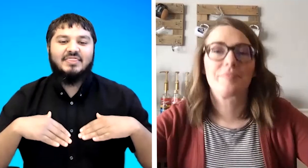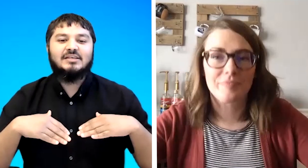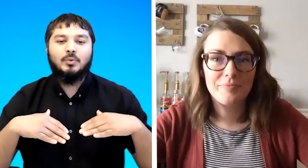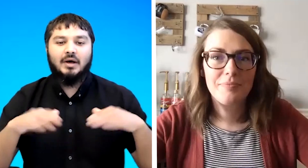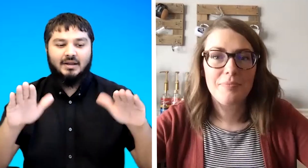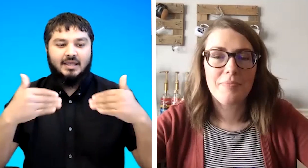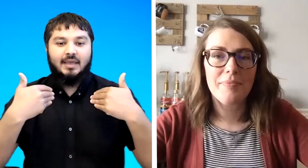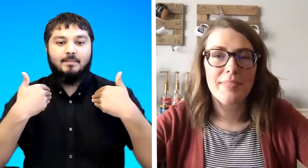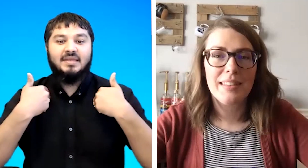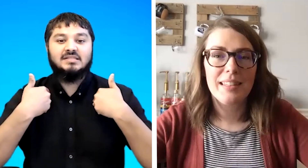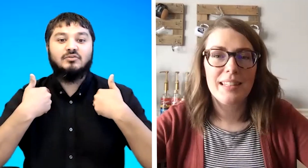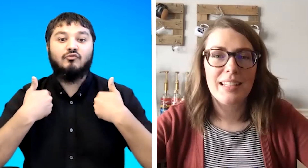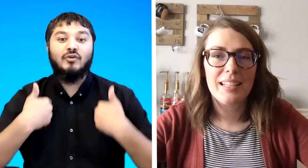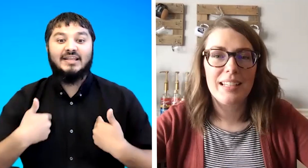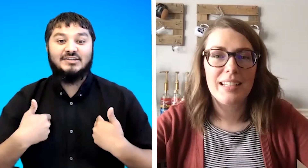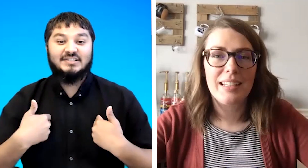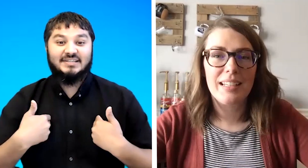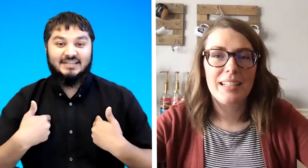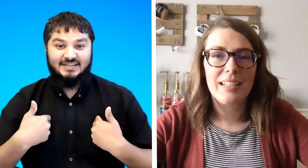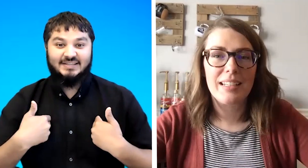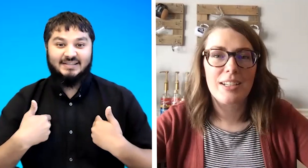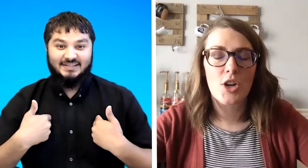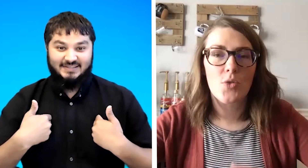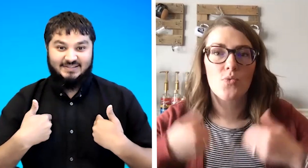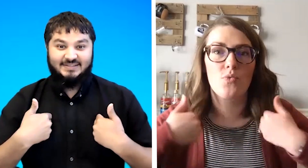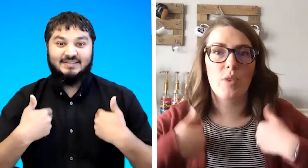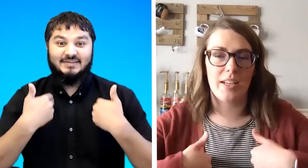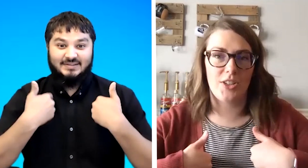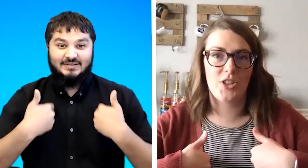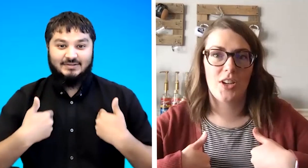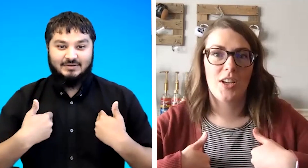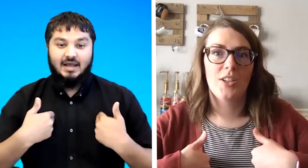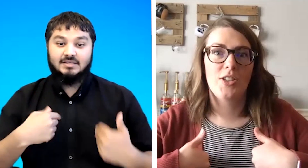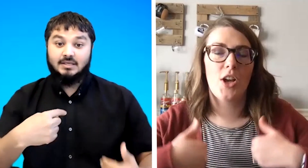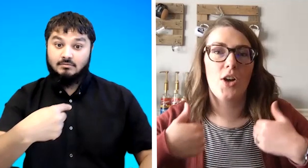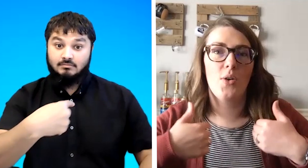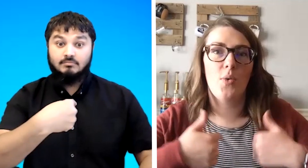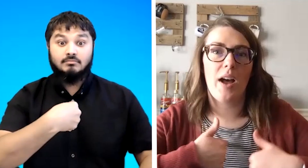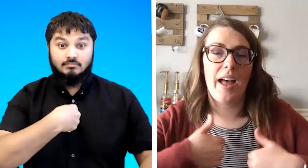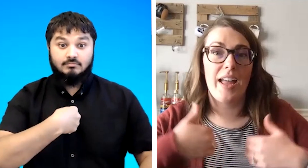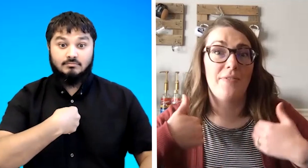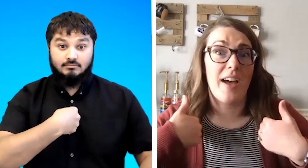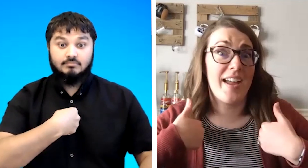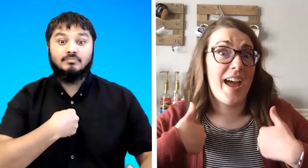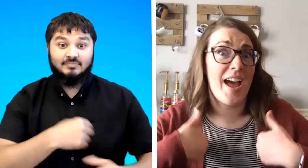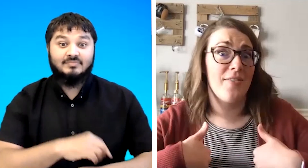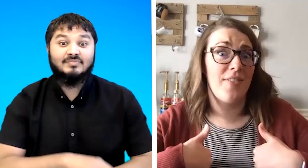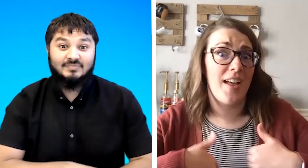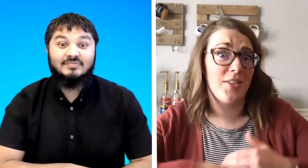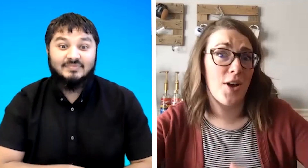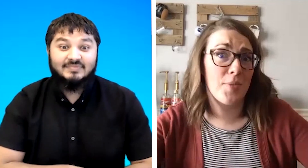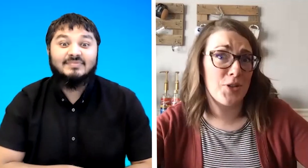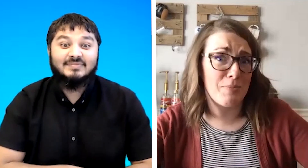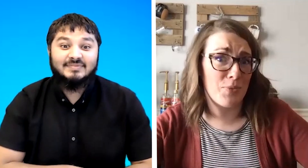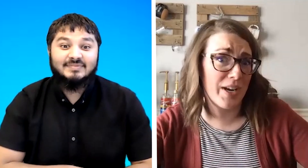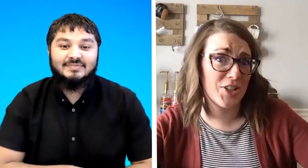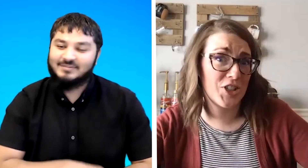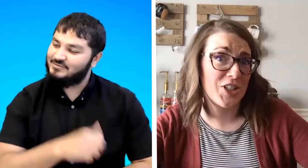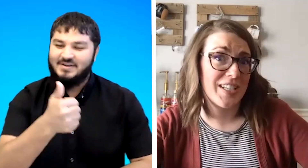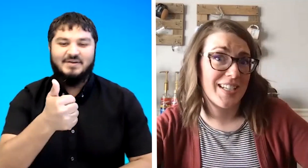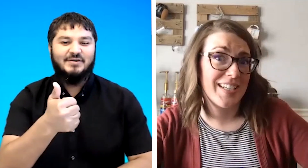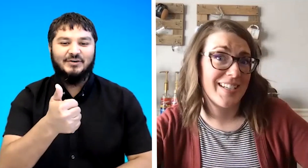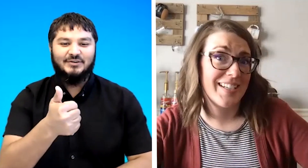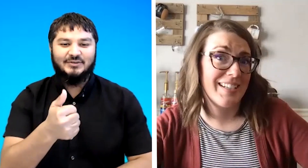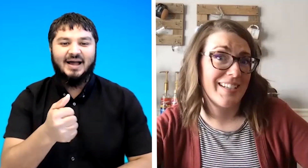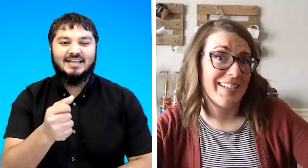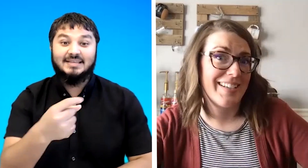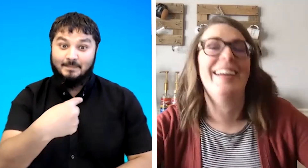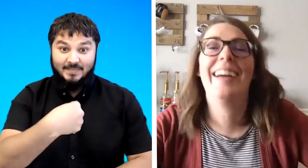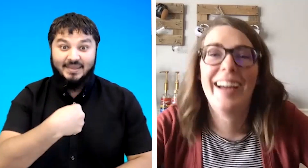this one means rich rich so if i have a helicopter i'm rich very good so i said me